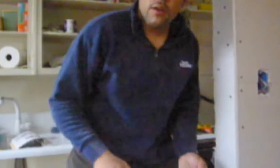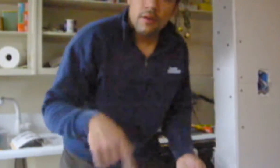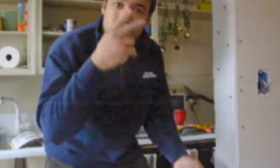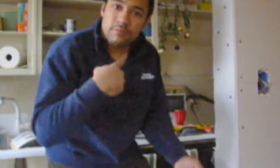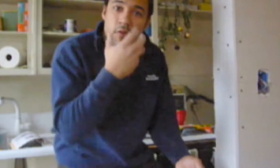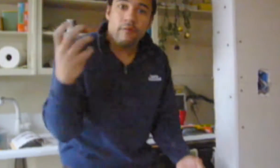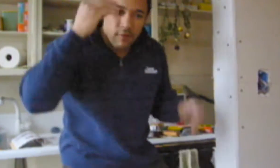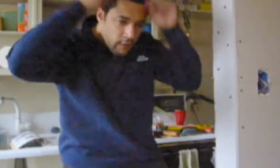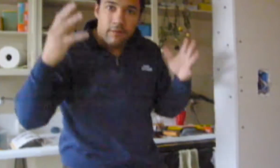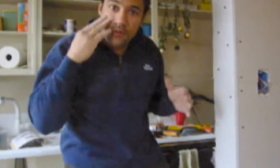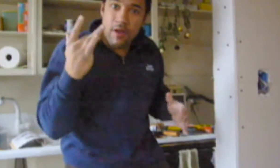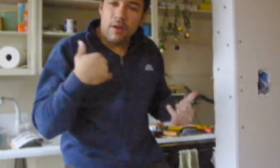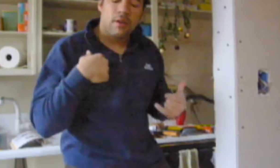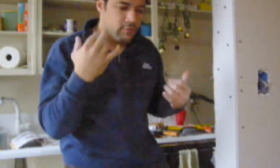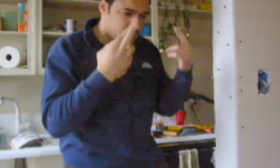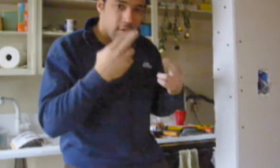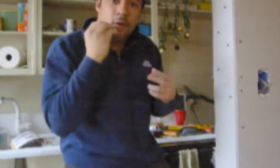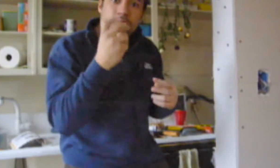...see how I removed my mask? I realized...